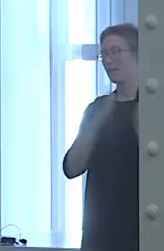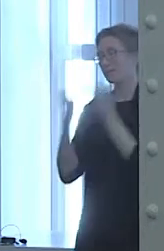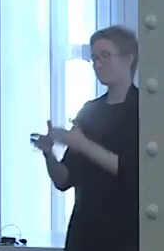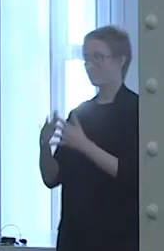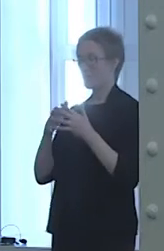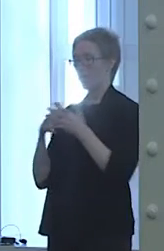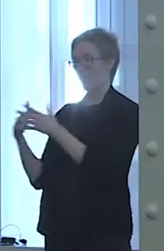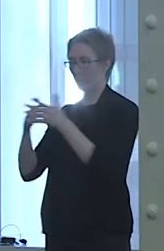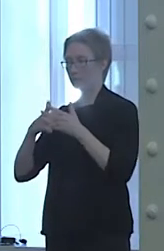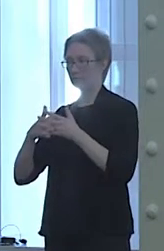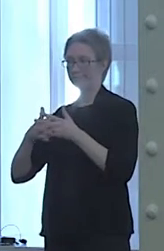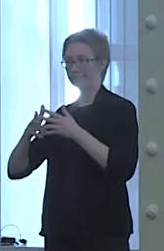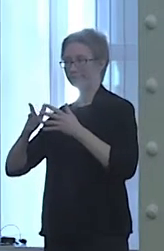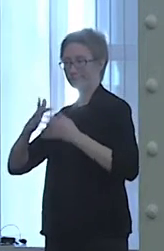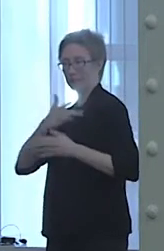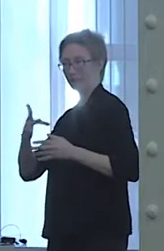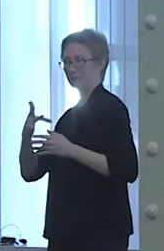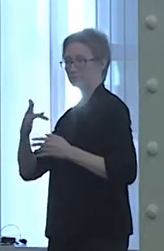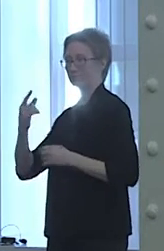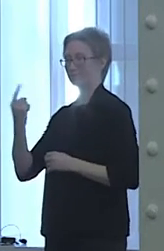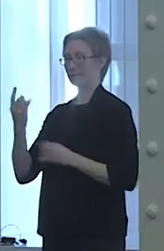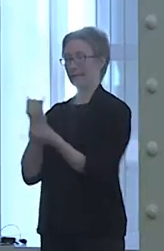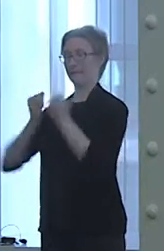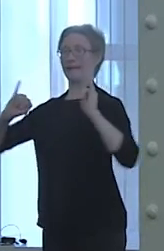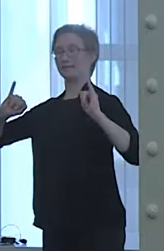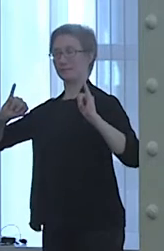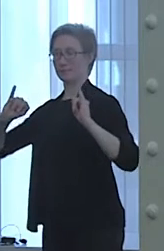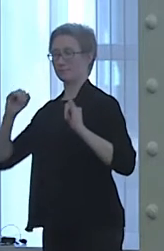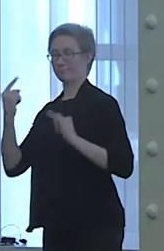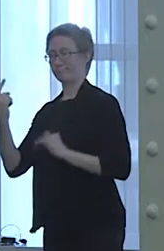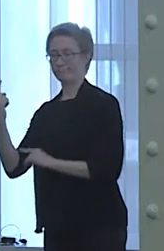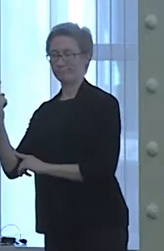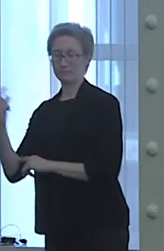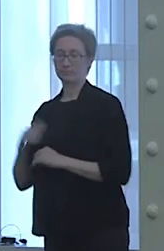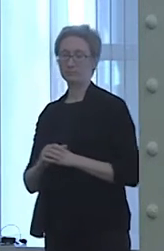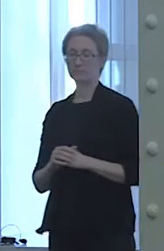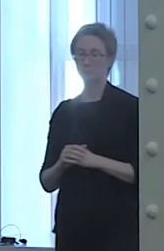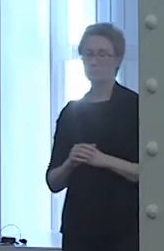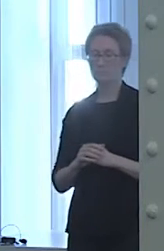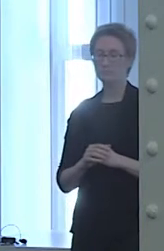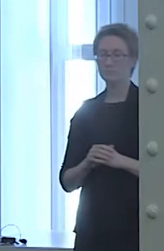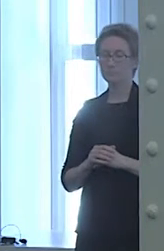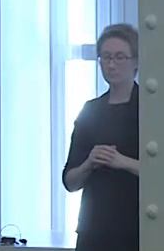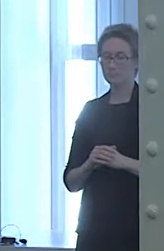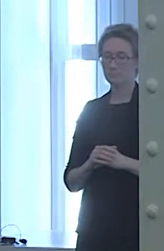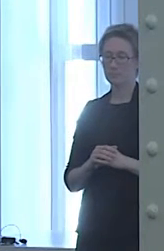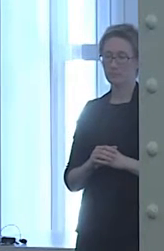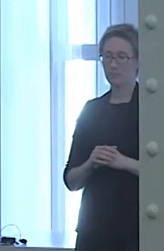America has a very Eurocentric patient model, and this Eurocentric patient model,